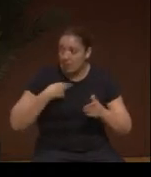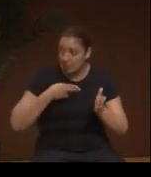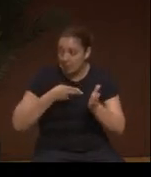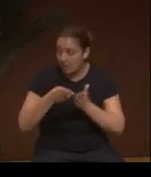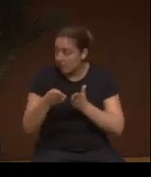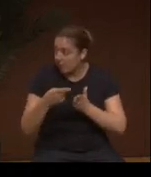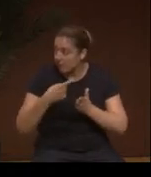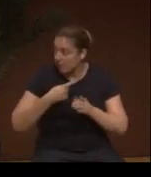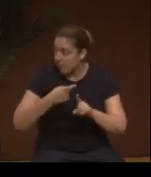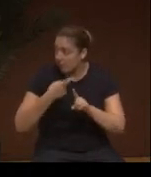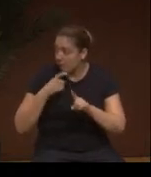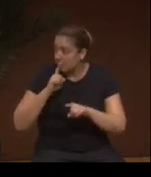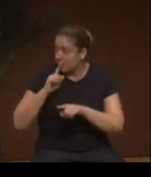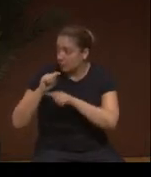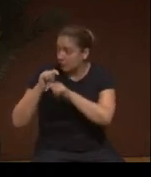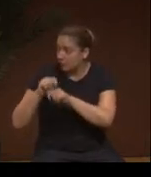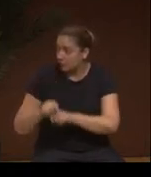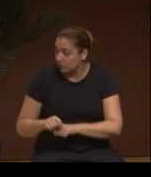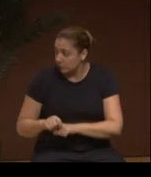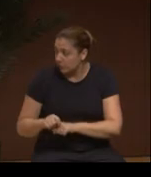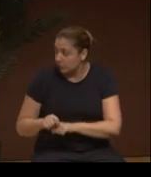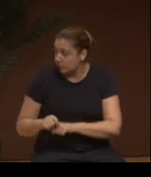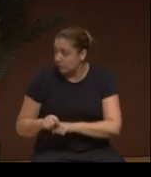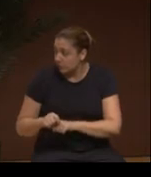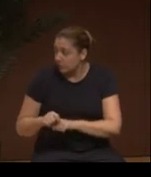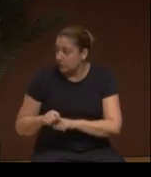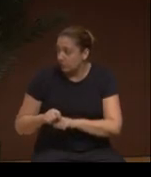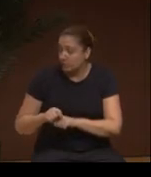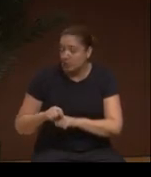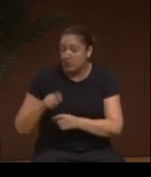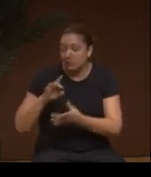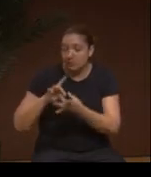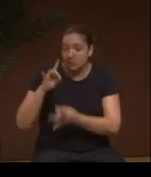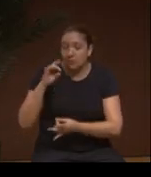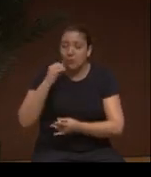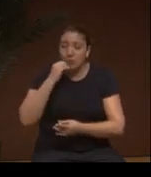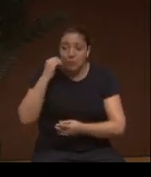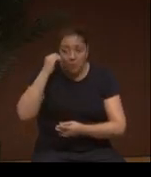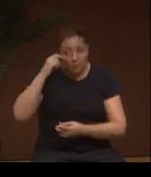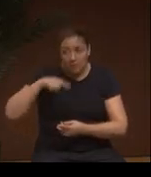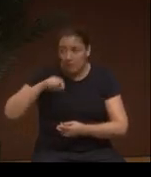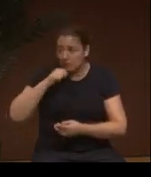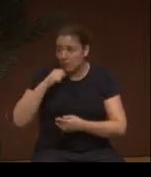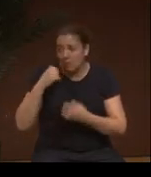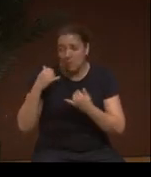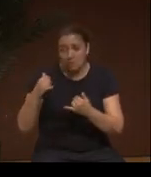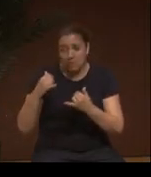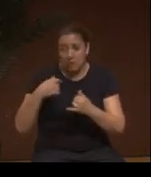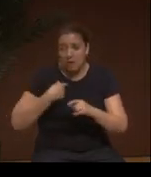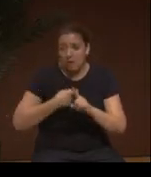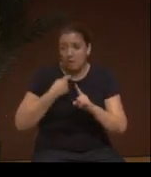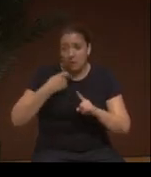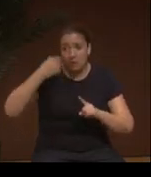I come from very traditional spiritual houses, and they don't play. I come from a Cuban and a black woman.